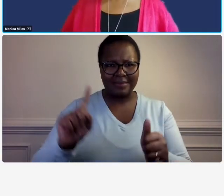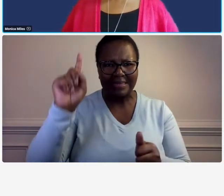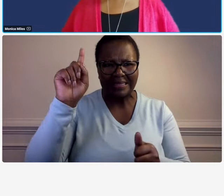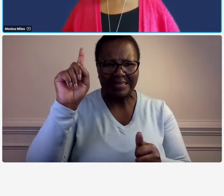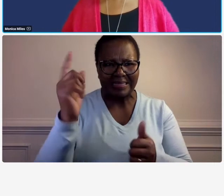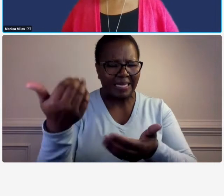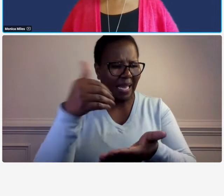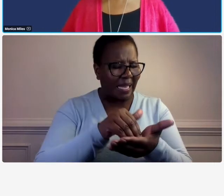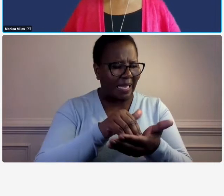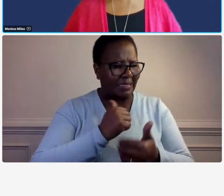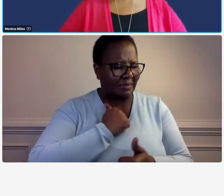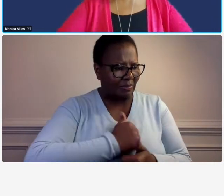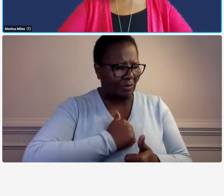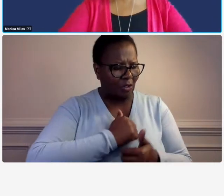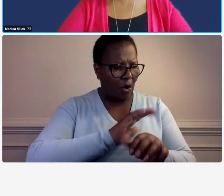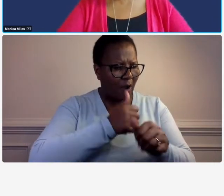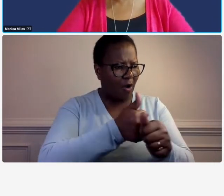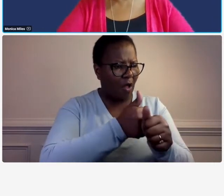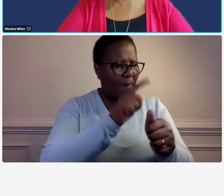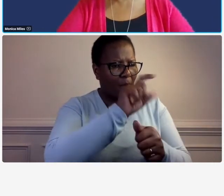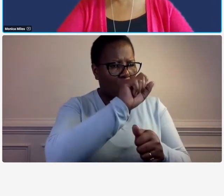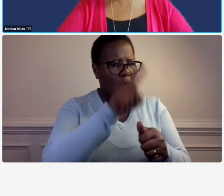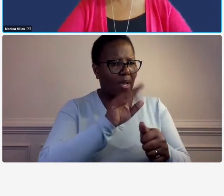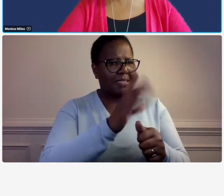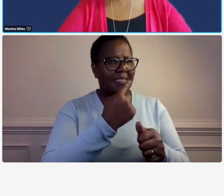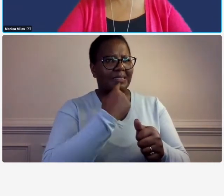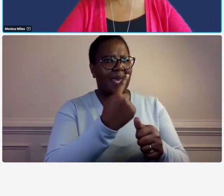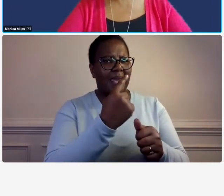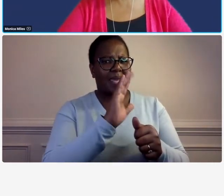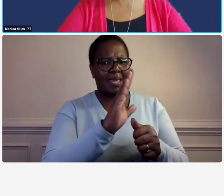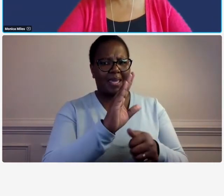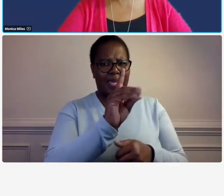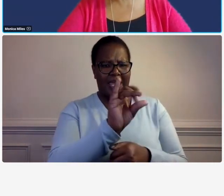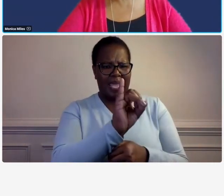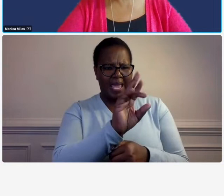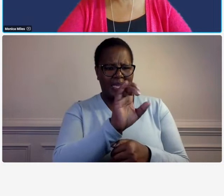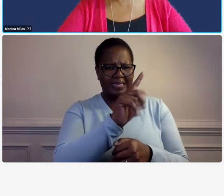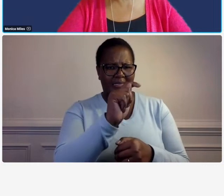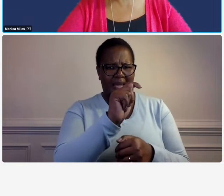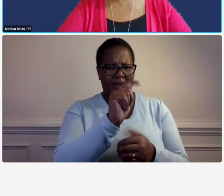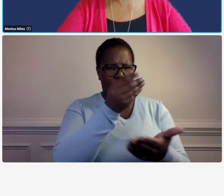we have a follow-up question about indirect costs they said that we can also use an in-house